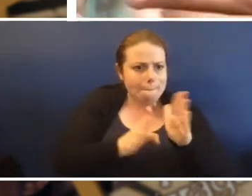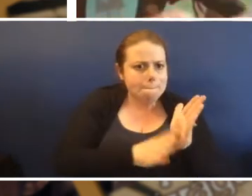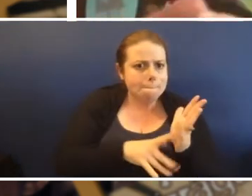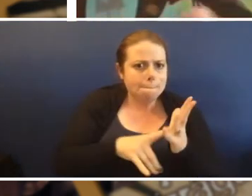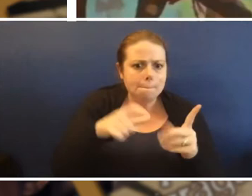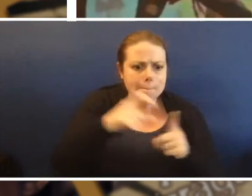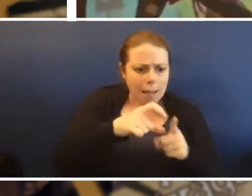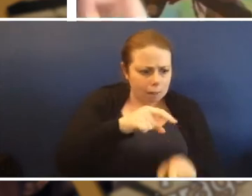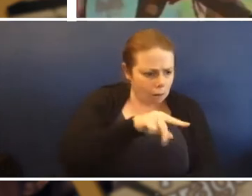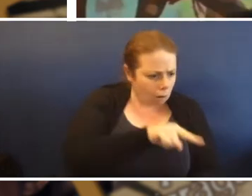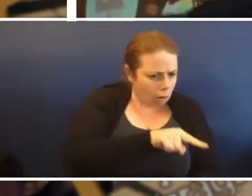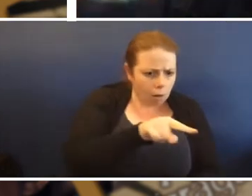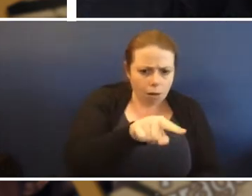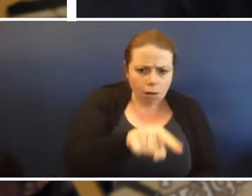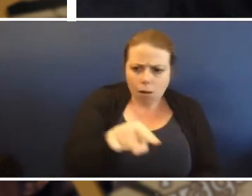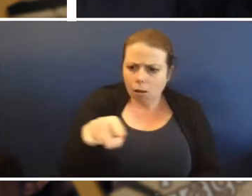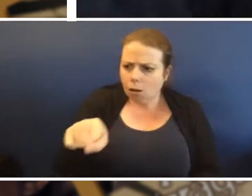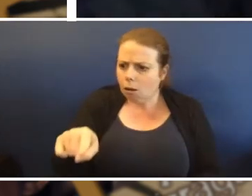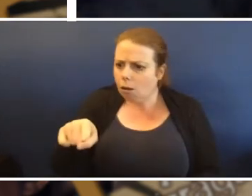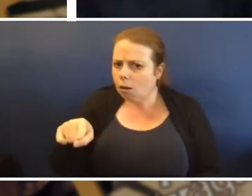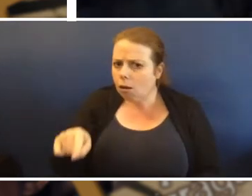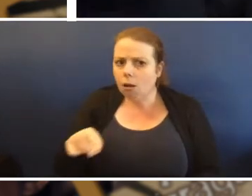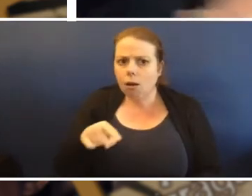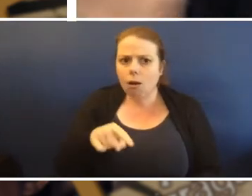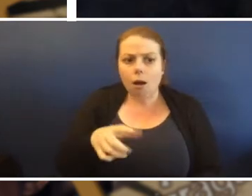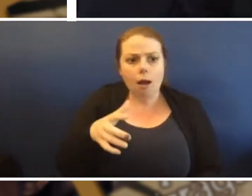Just ton of the mud you see these little circles these rounds circles